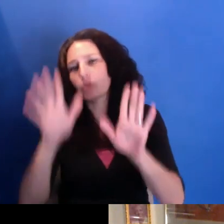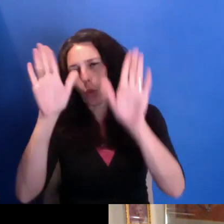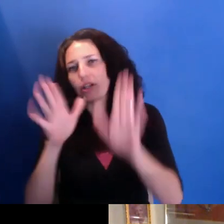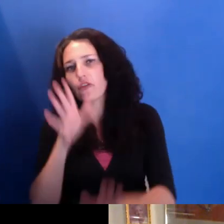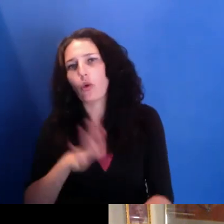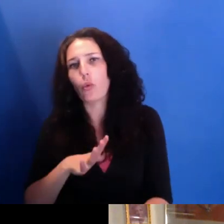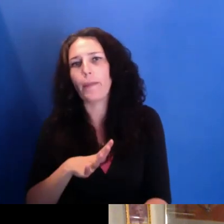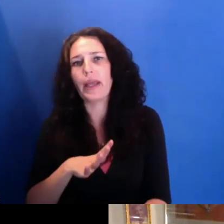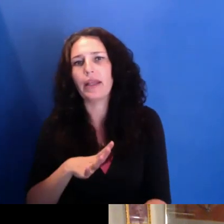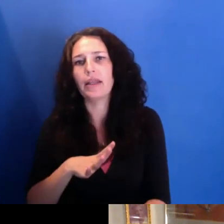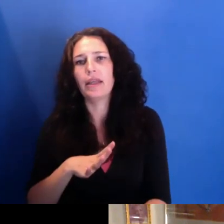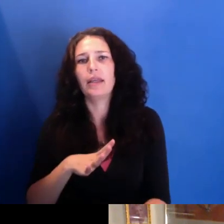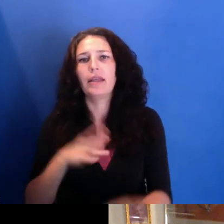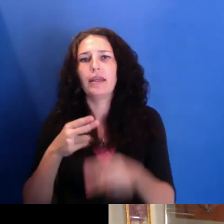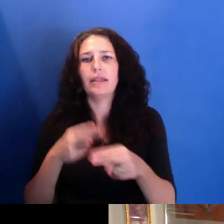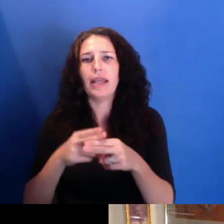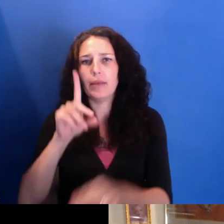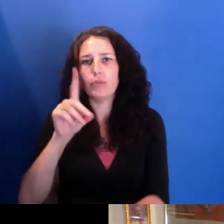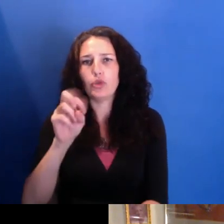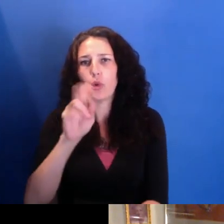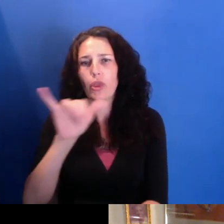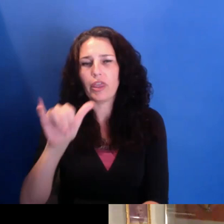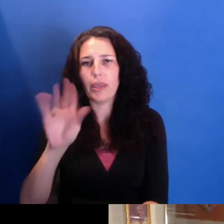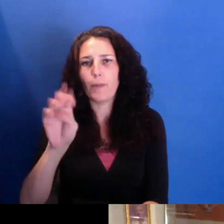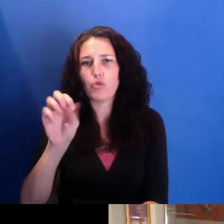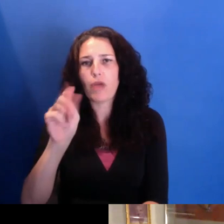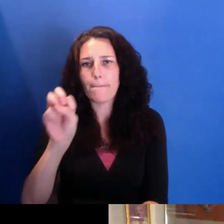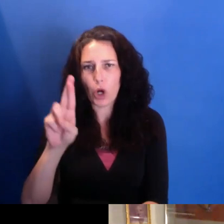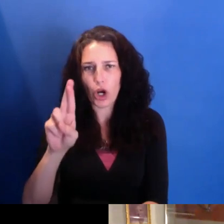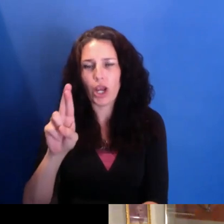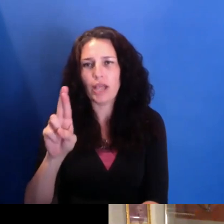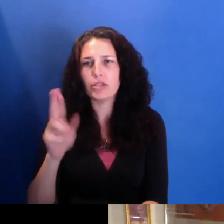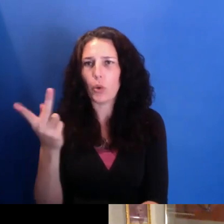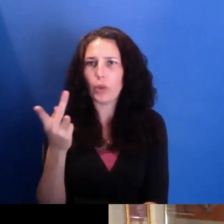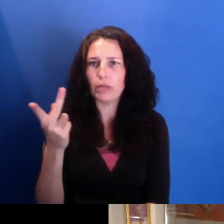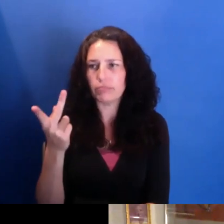socially distanced. So, you know, the work continues.